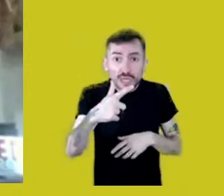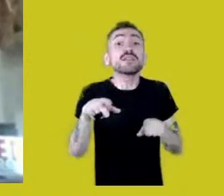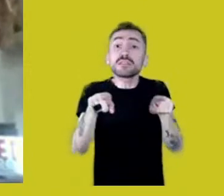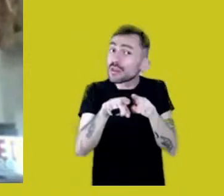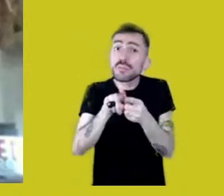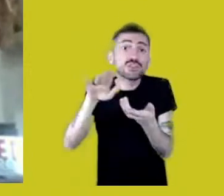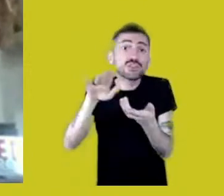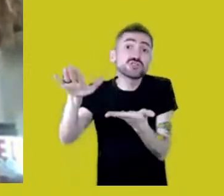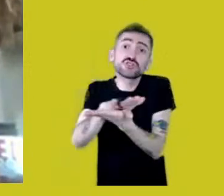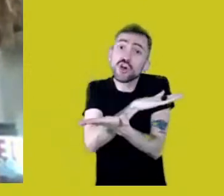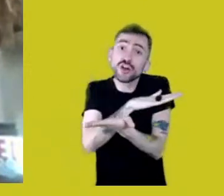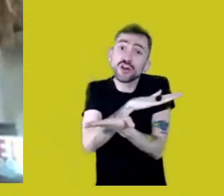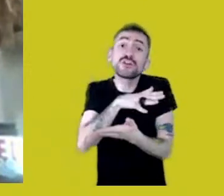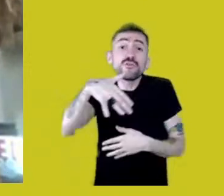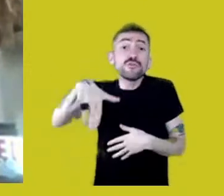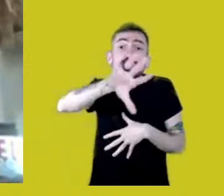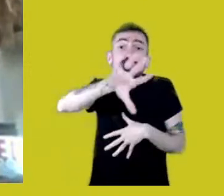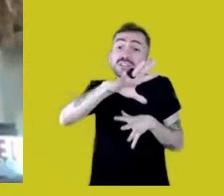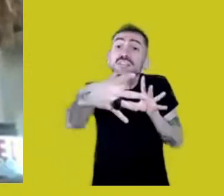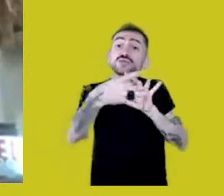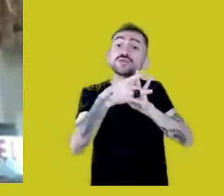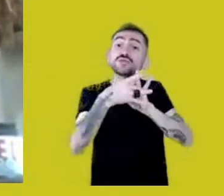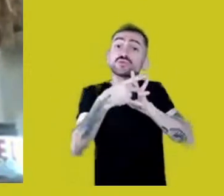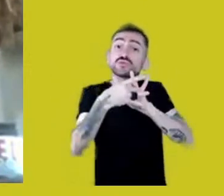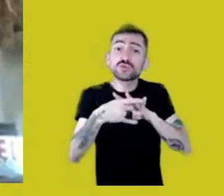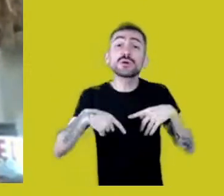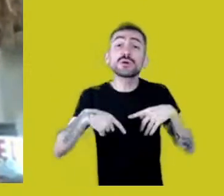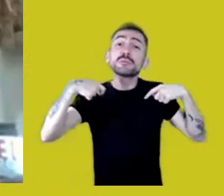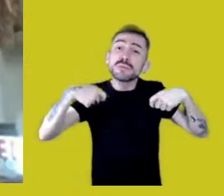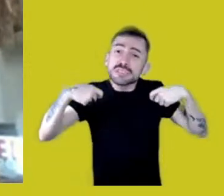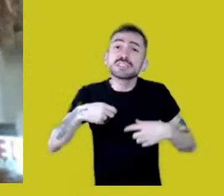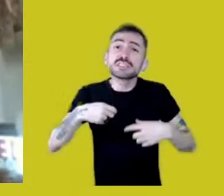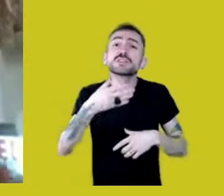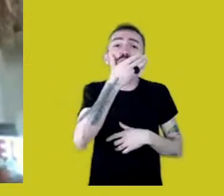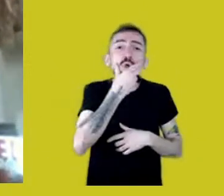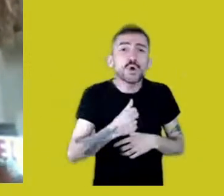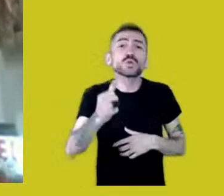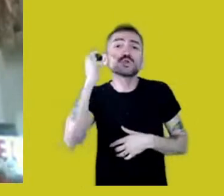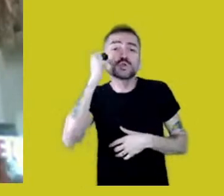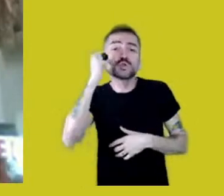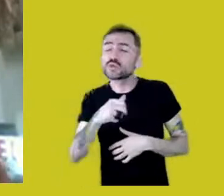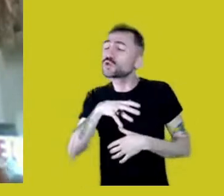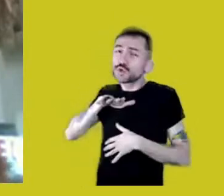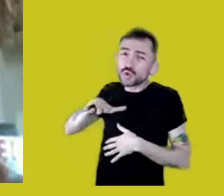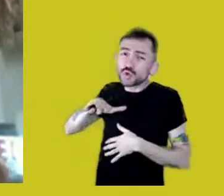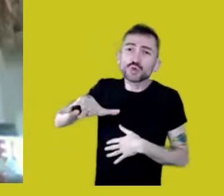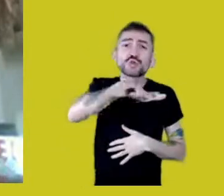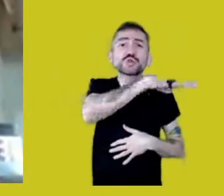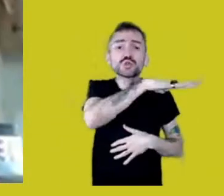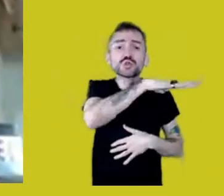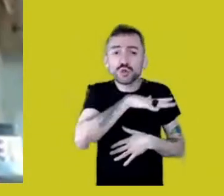Everyone has to go back to the times of ancient malocas,